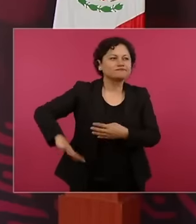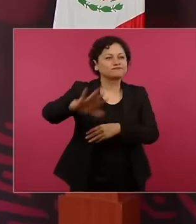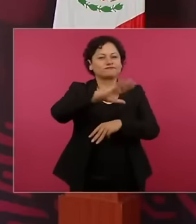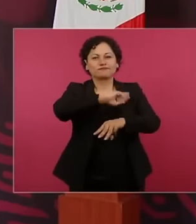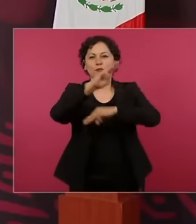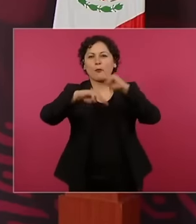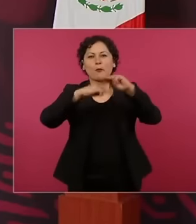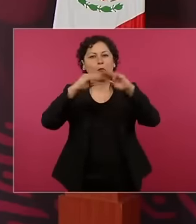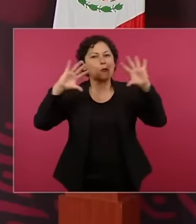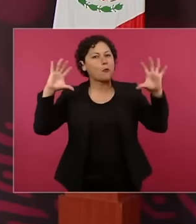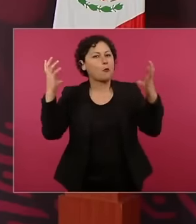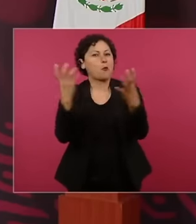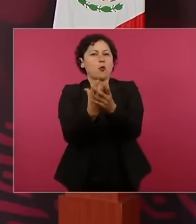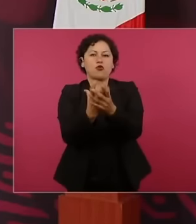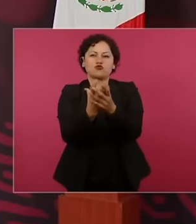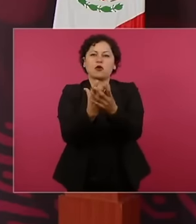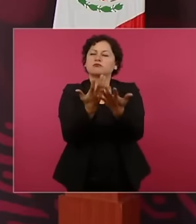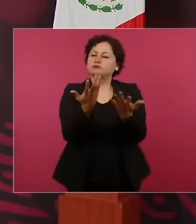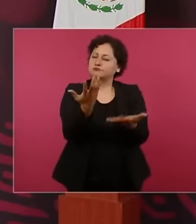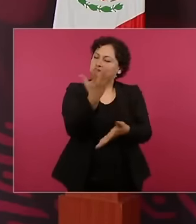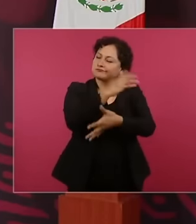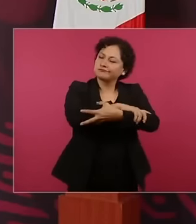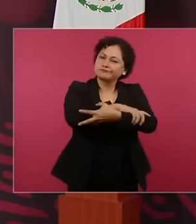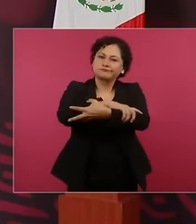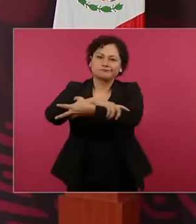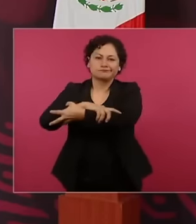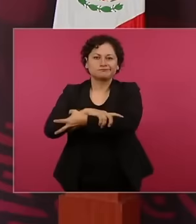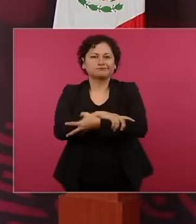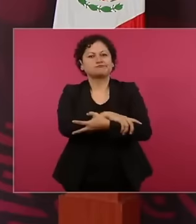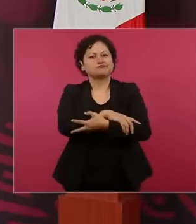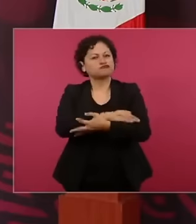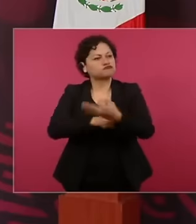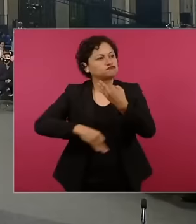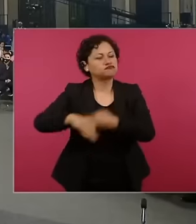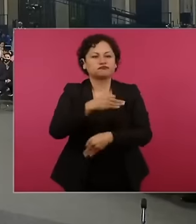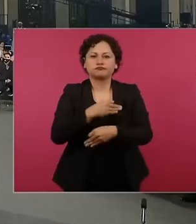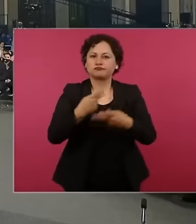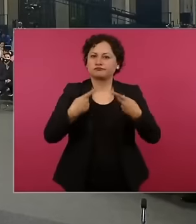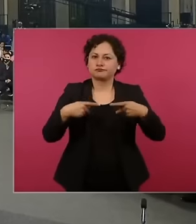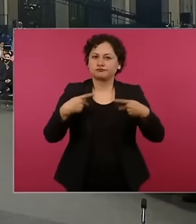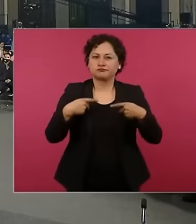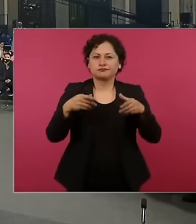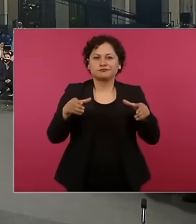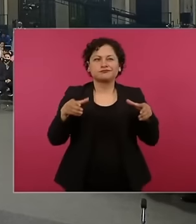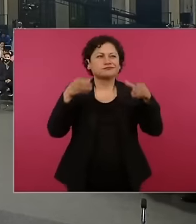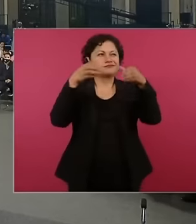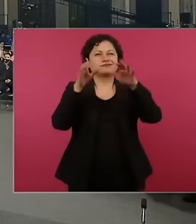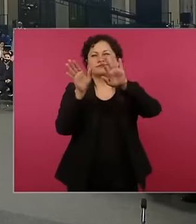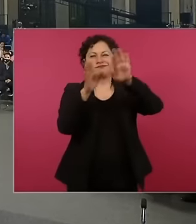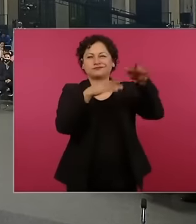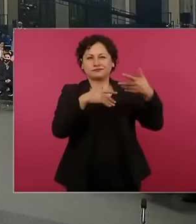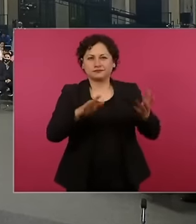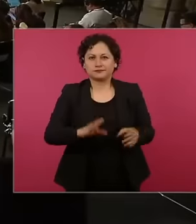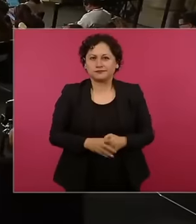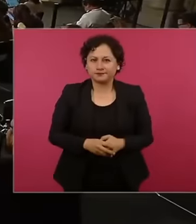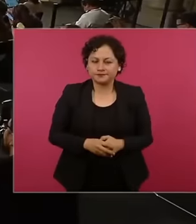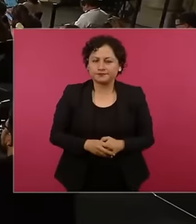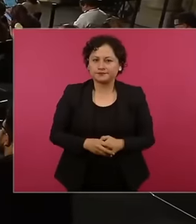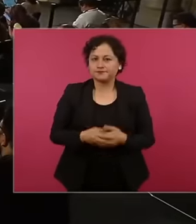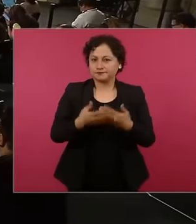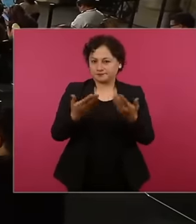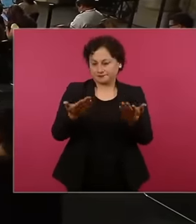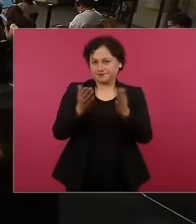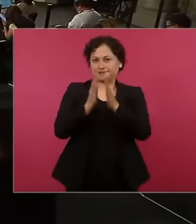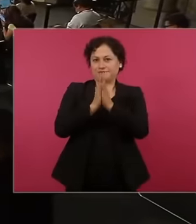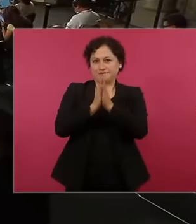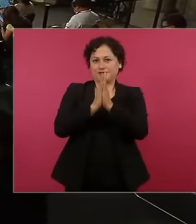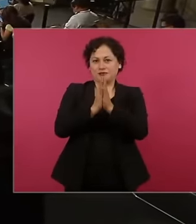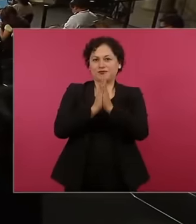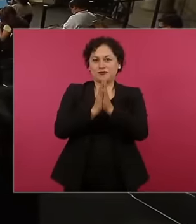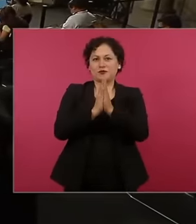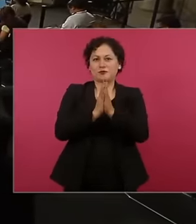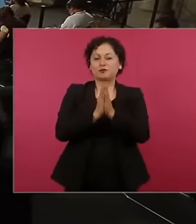and fraternity among peoples, so let's see if we can thank this legislator for his